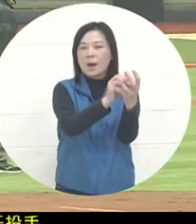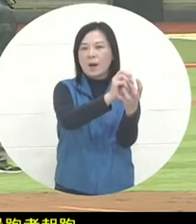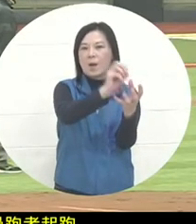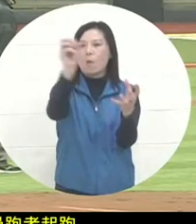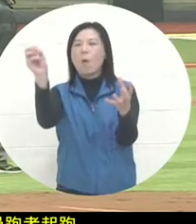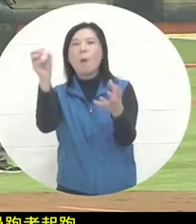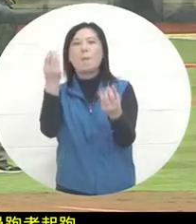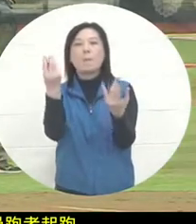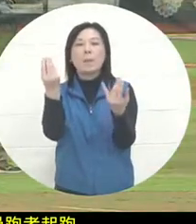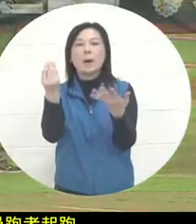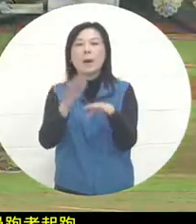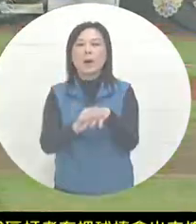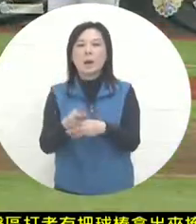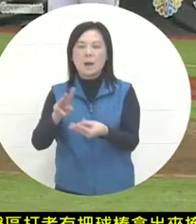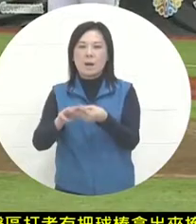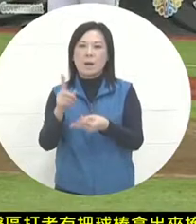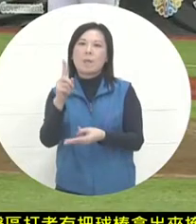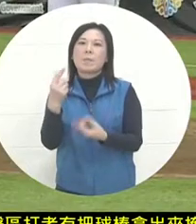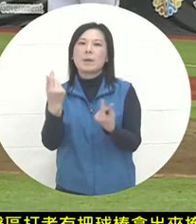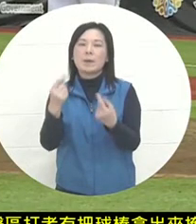Ye Lei. This was also a successful stolen